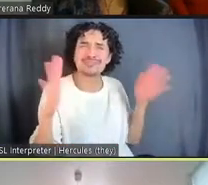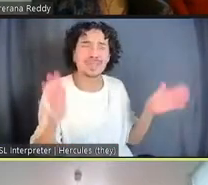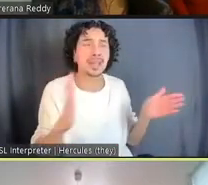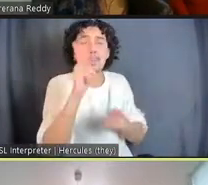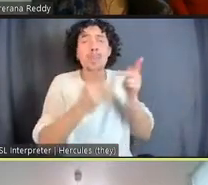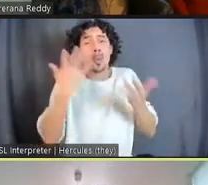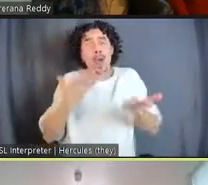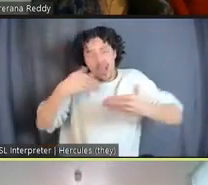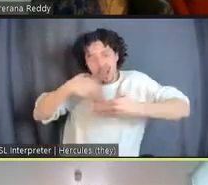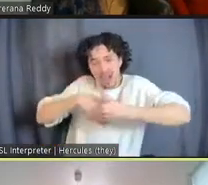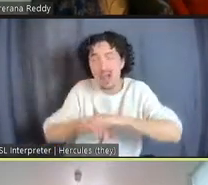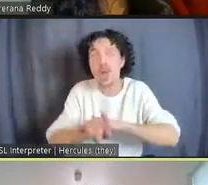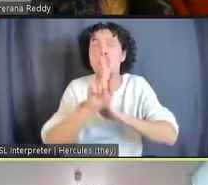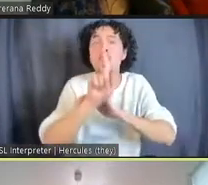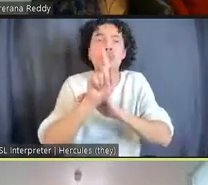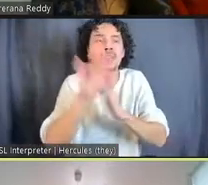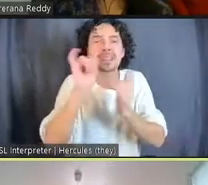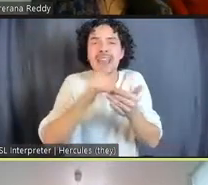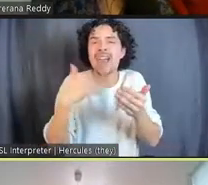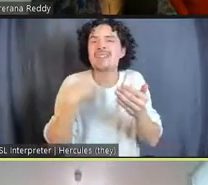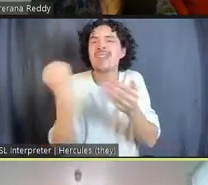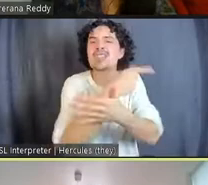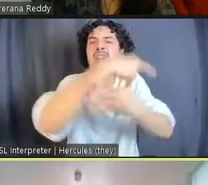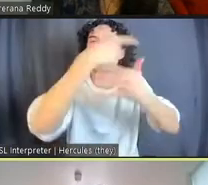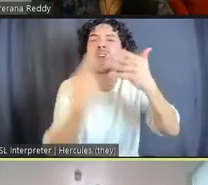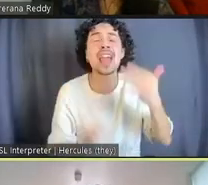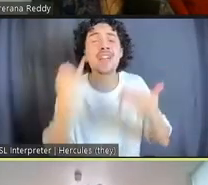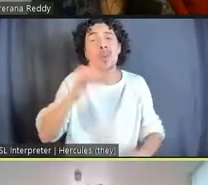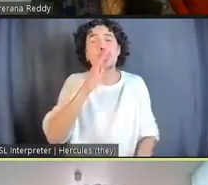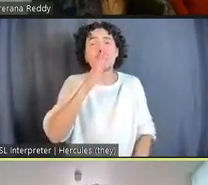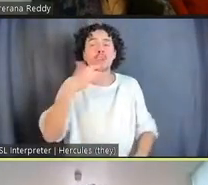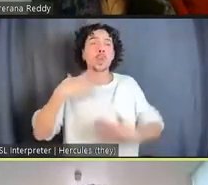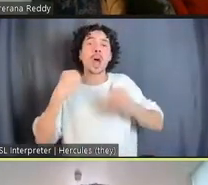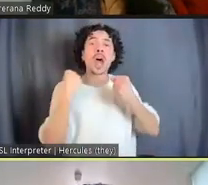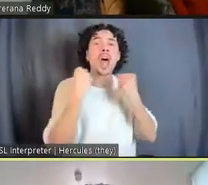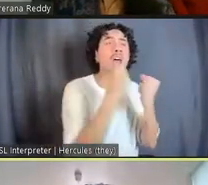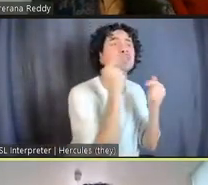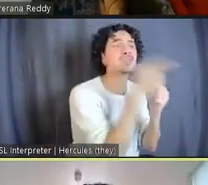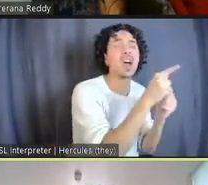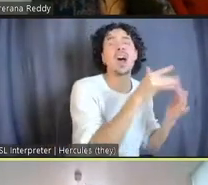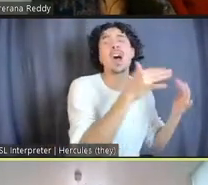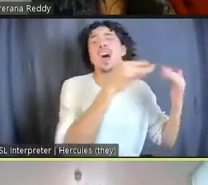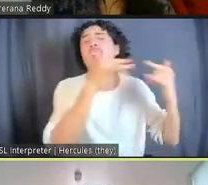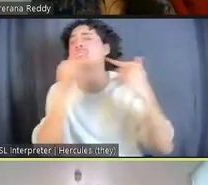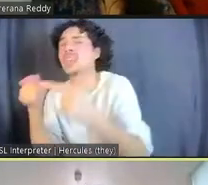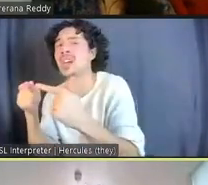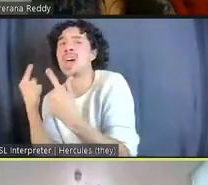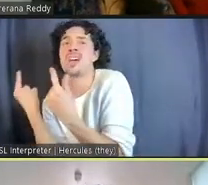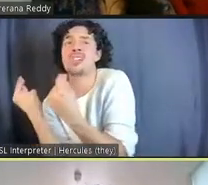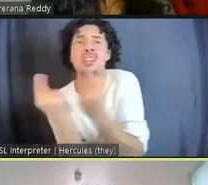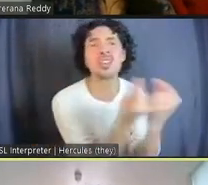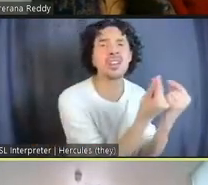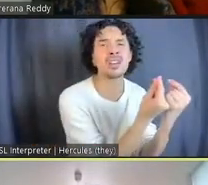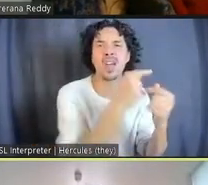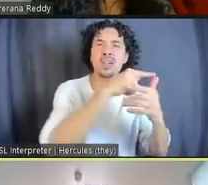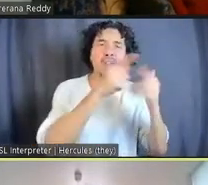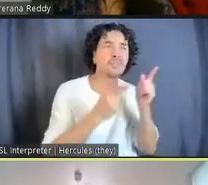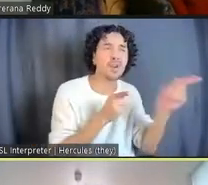If you're a mother with small children, you don't want to have to go across town here, to go to this, to go to that, you need to co-locate these uses so people